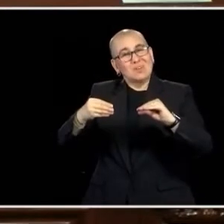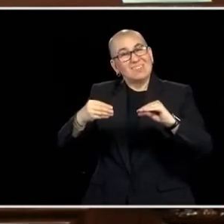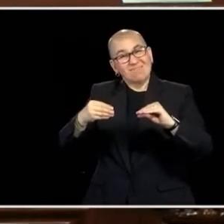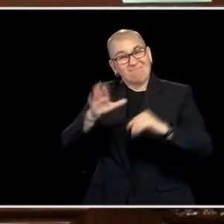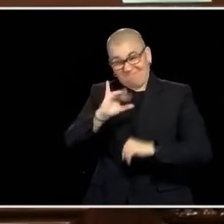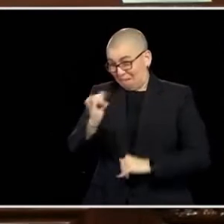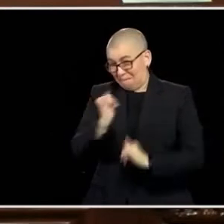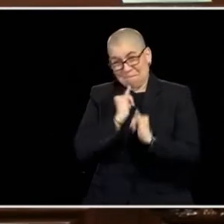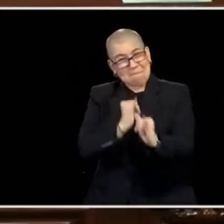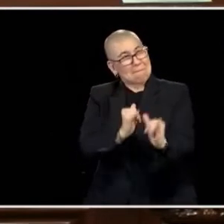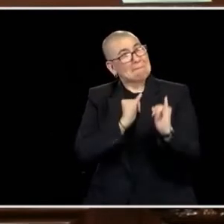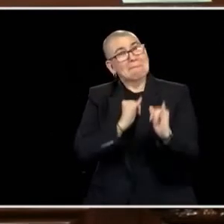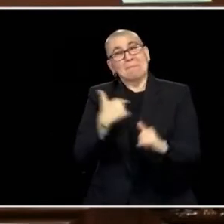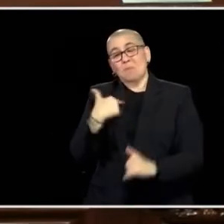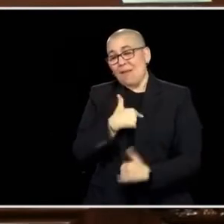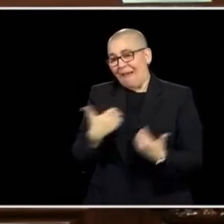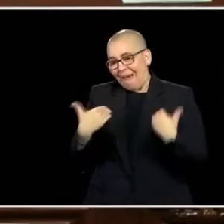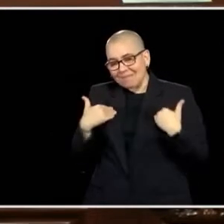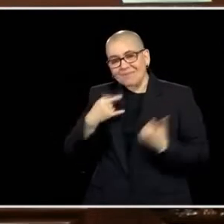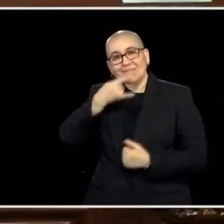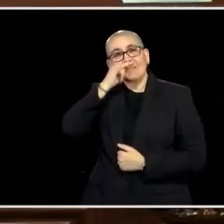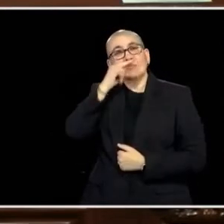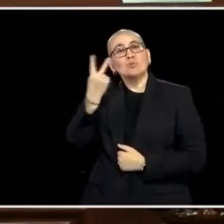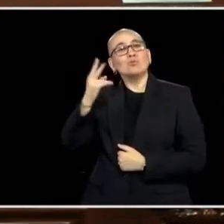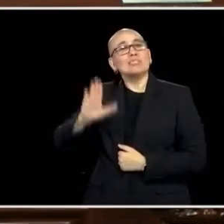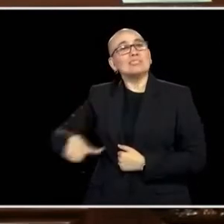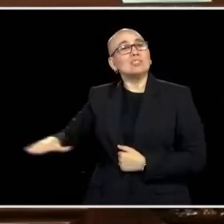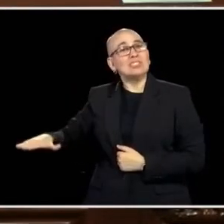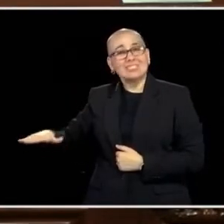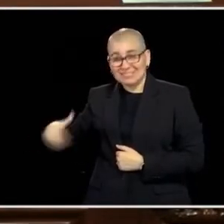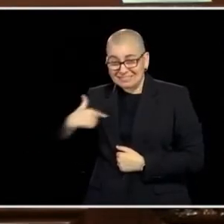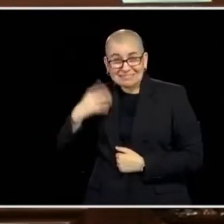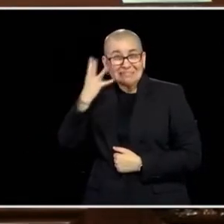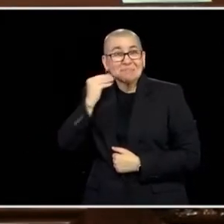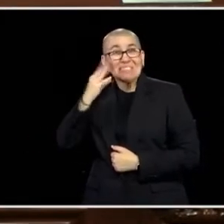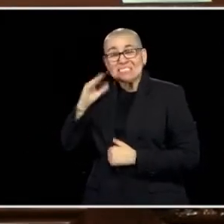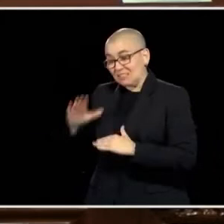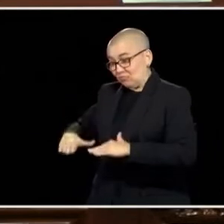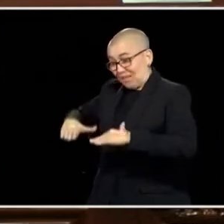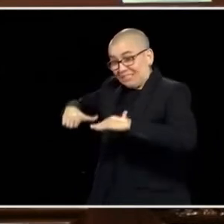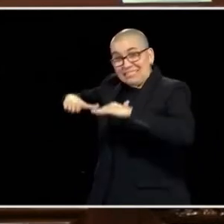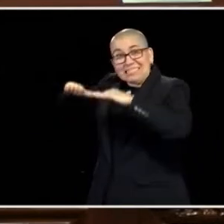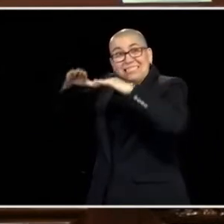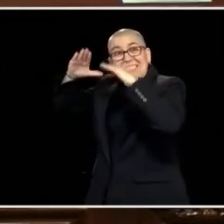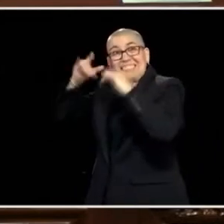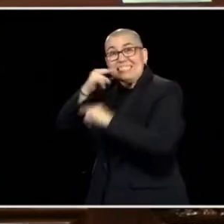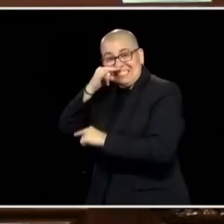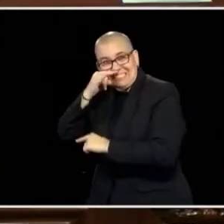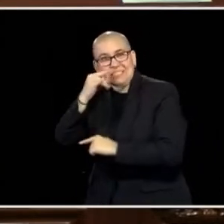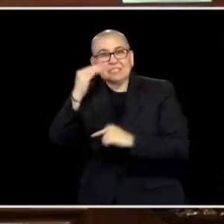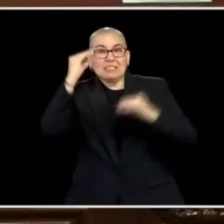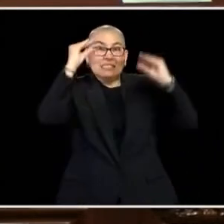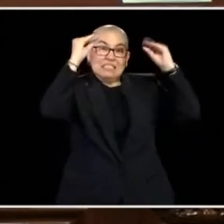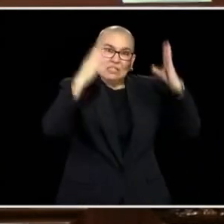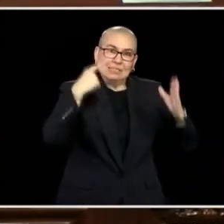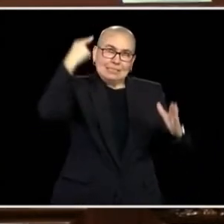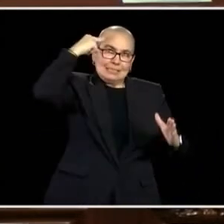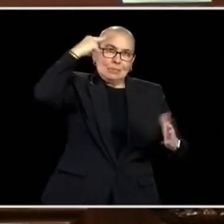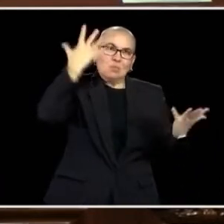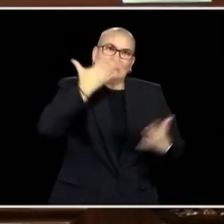WE ALL WANT TO HAVE THE BEST OPPORTUNITIES, THE BEST RESOURCES AND THE BEST